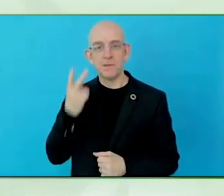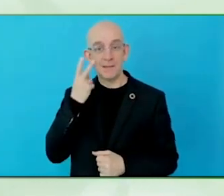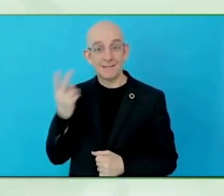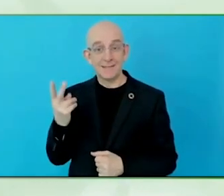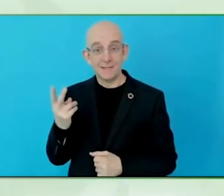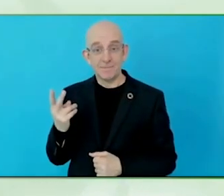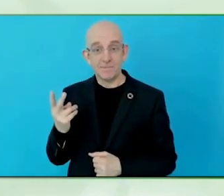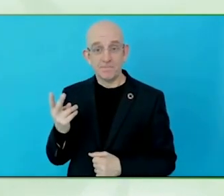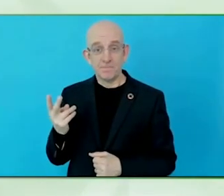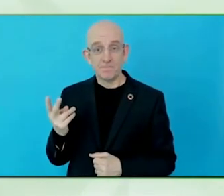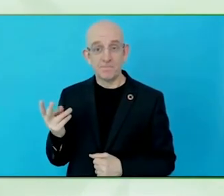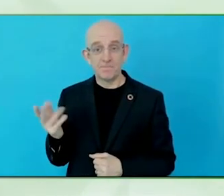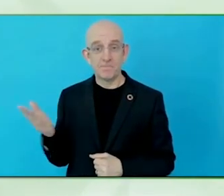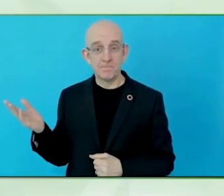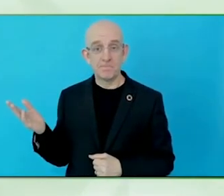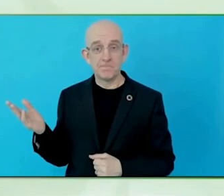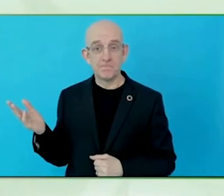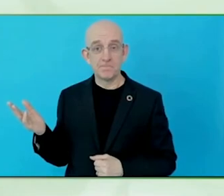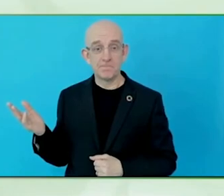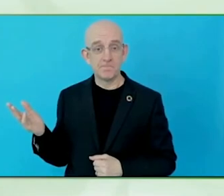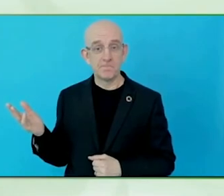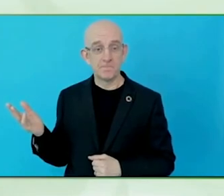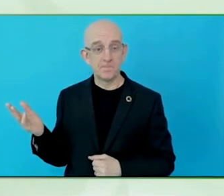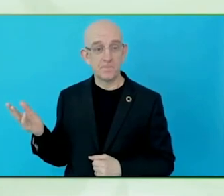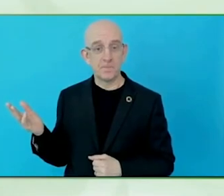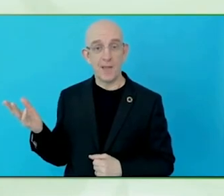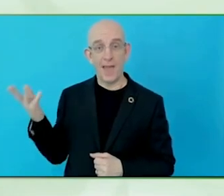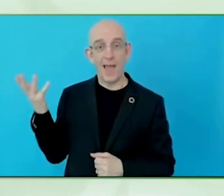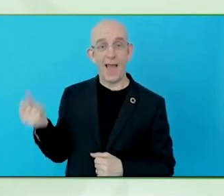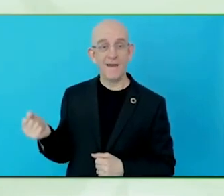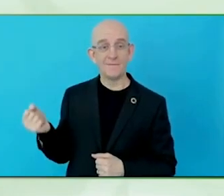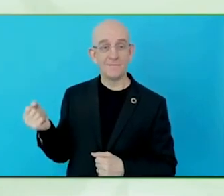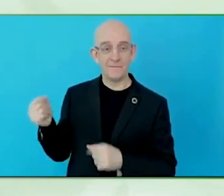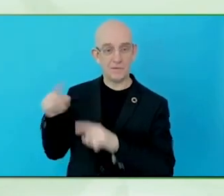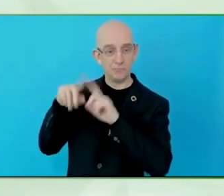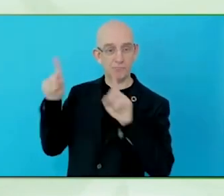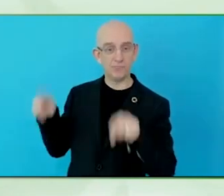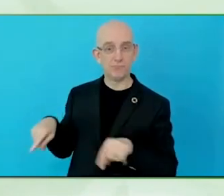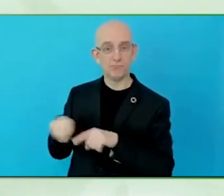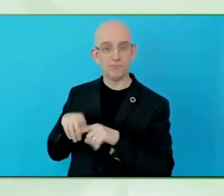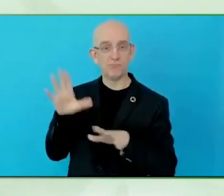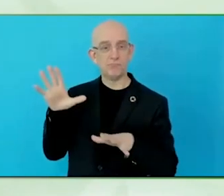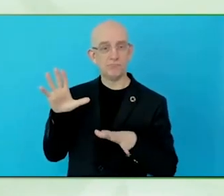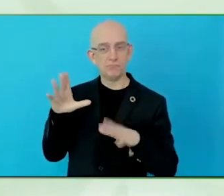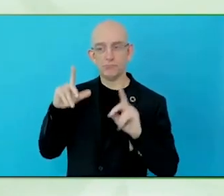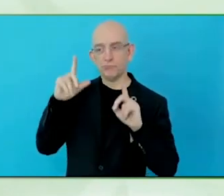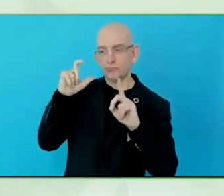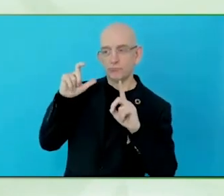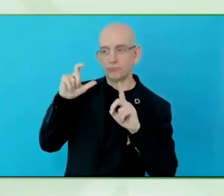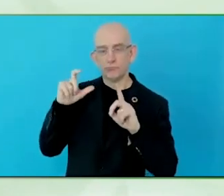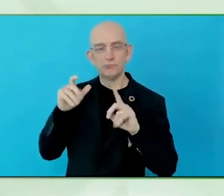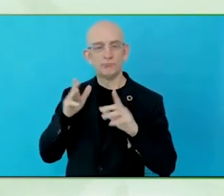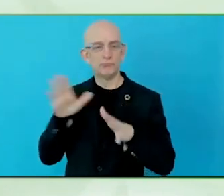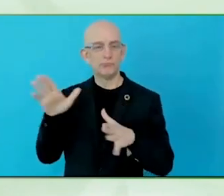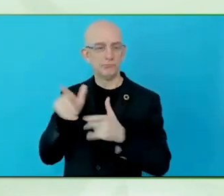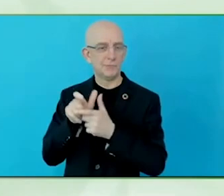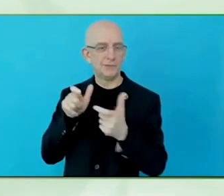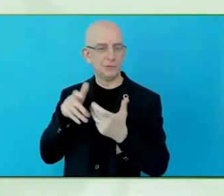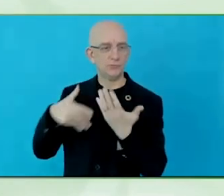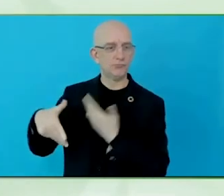We heard about global standards that need to be developed in order to make sure that travellers -- travel is inclusive for every kind of person.